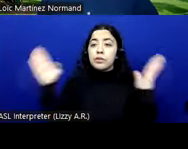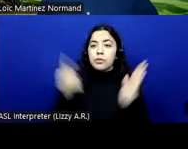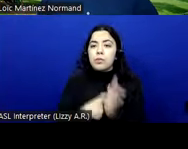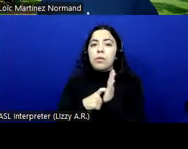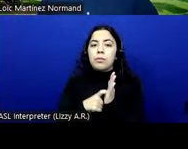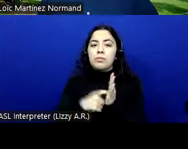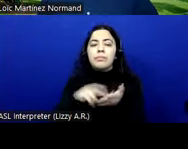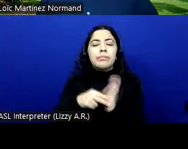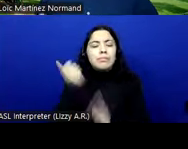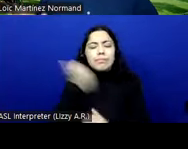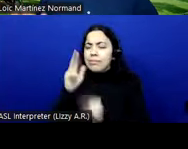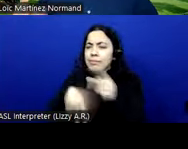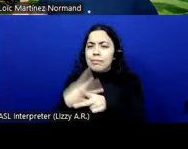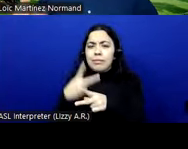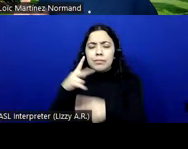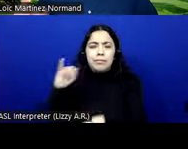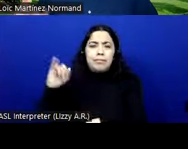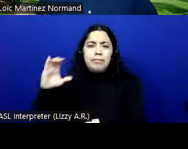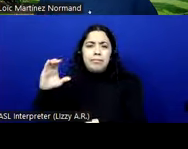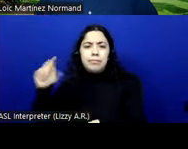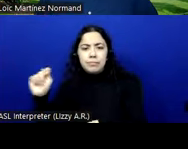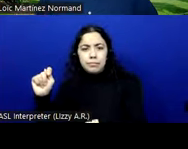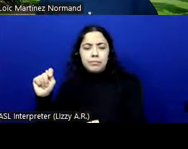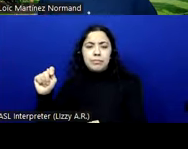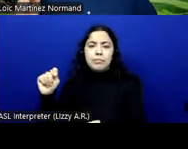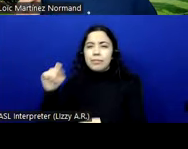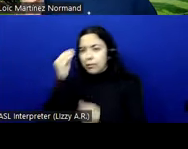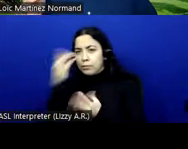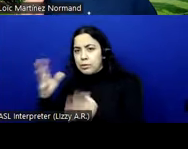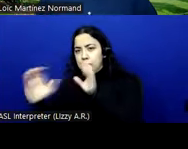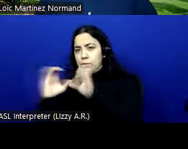communication technology. They were written in a form that they would apply to hardware,